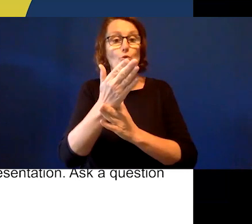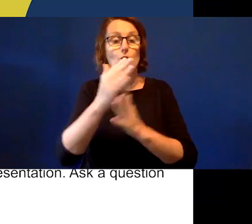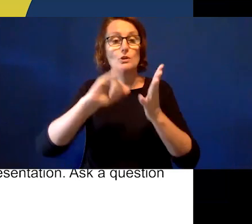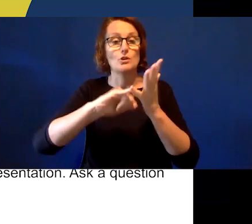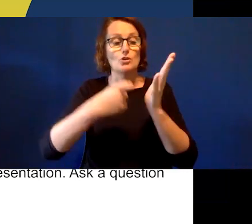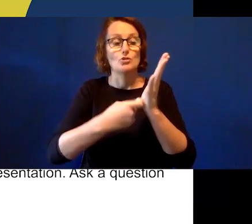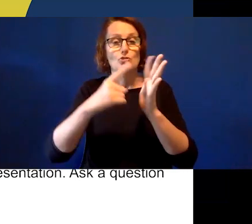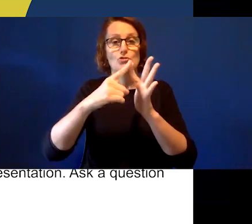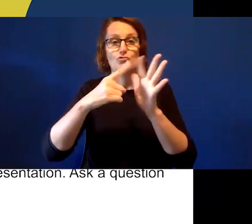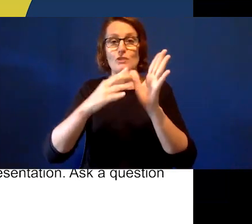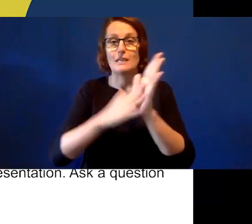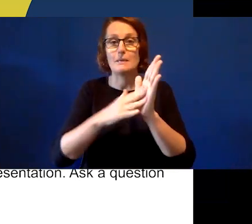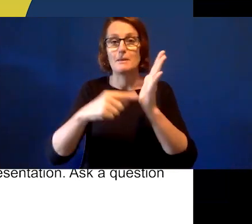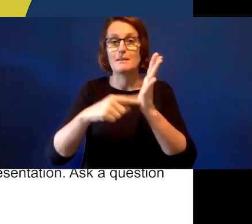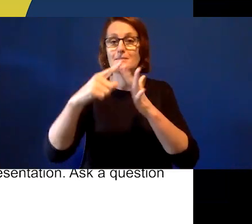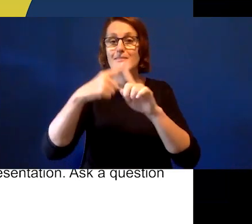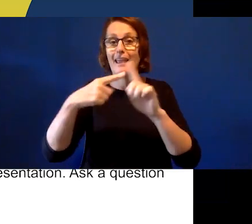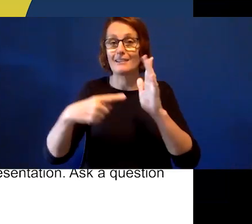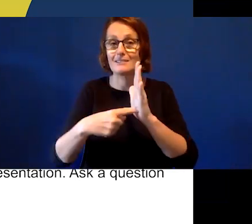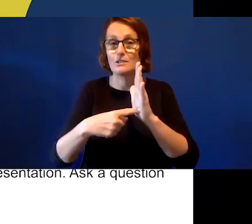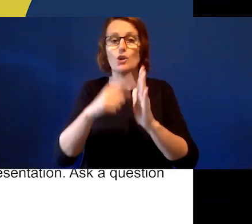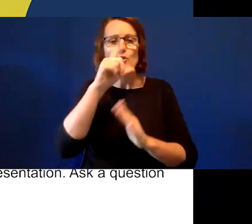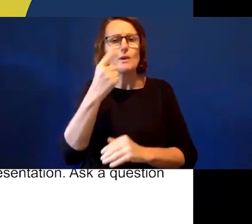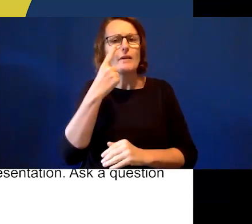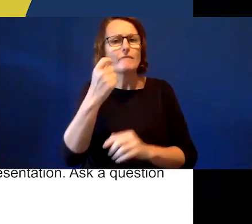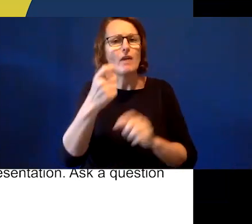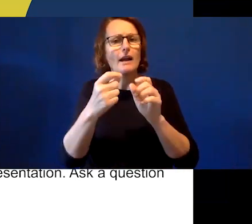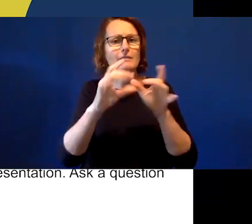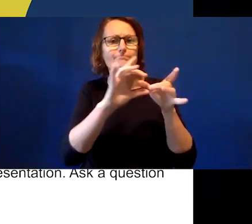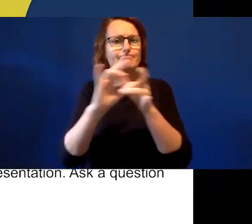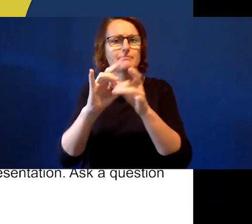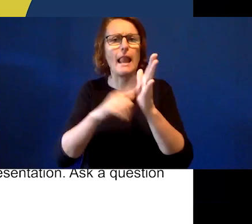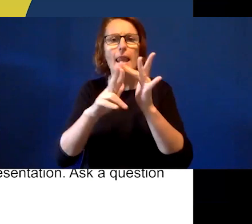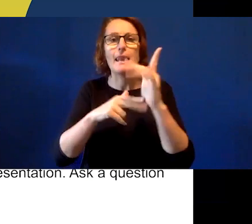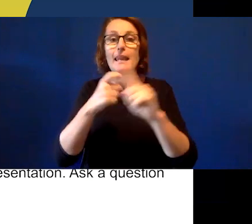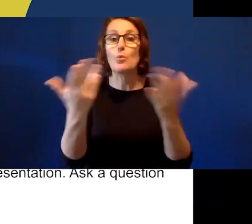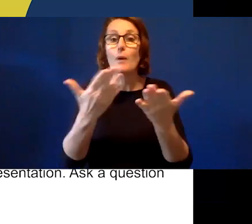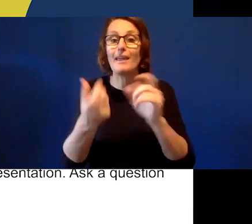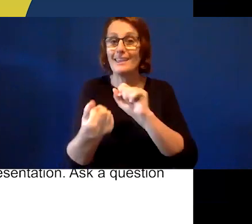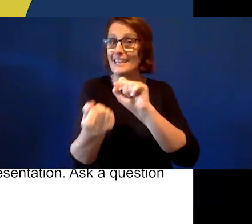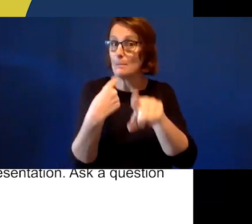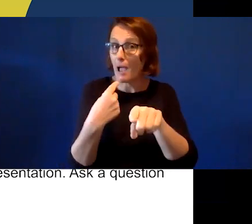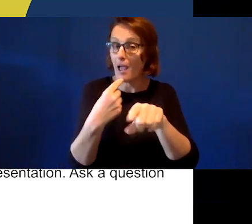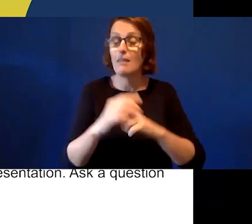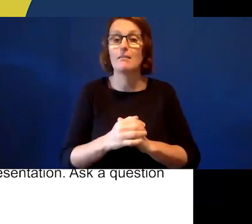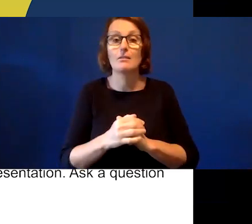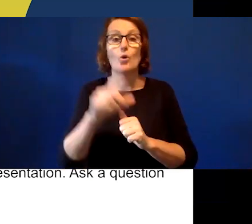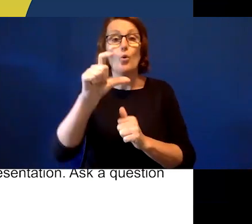You can find the link either in emails that you have received, in either the chat function, which you can access by